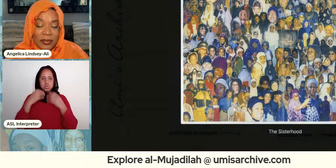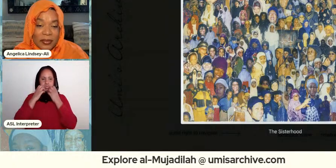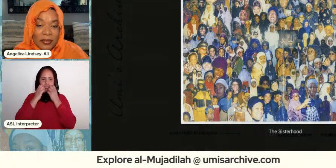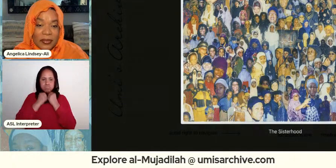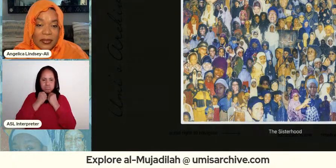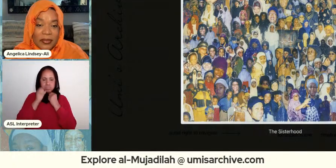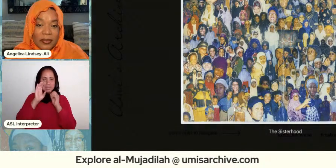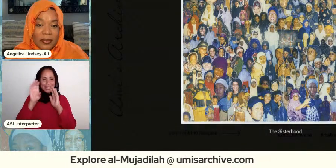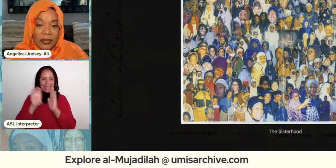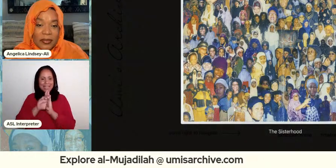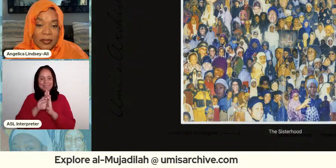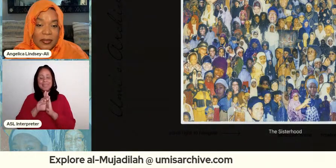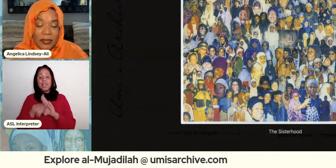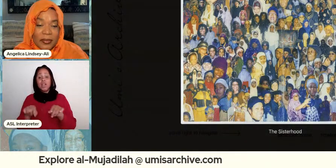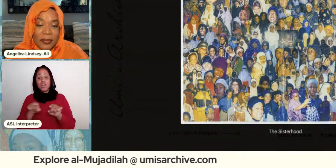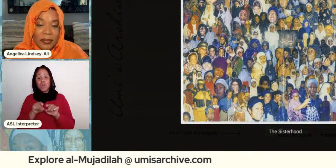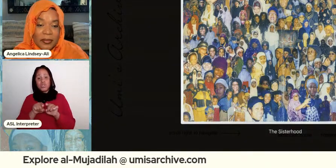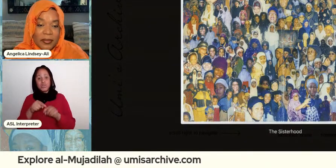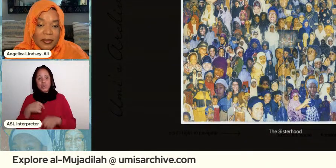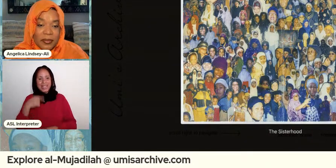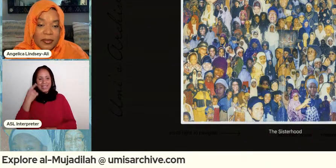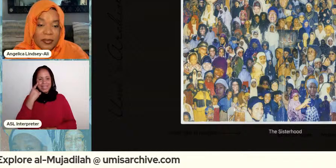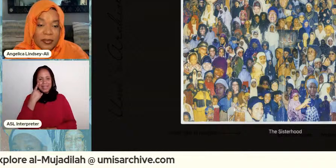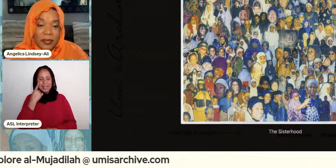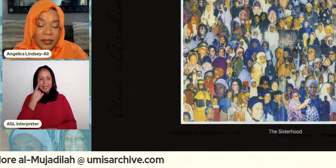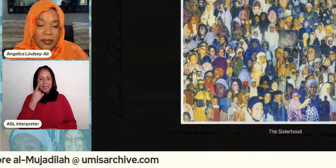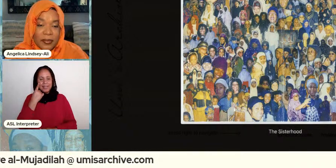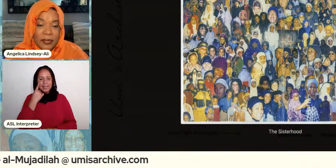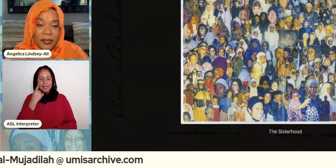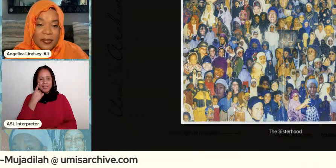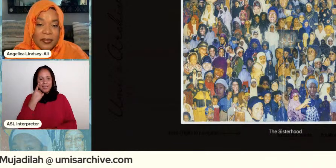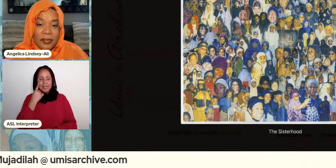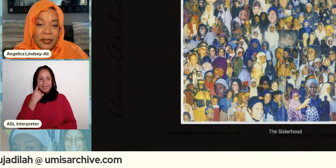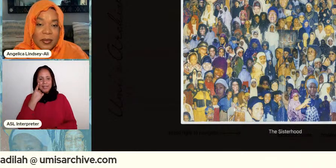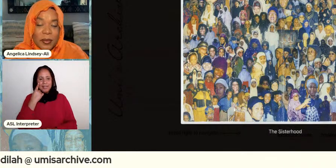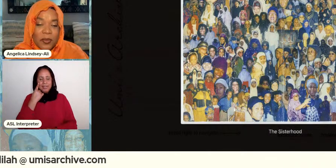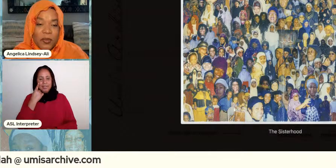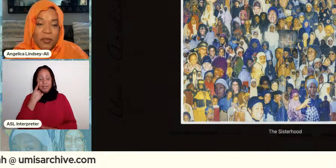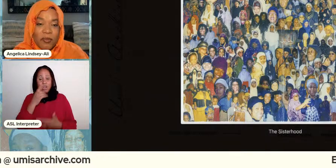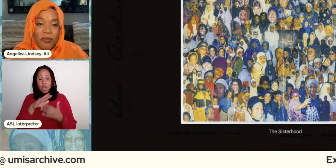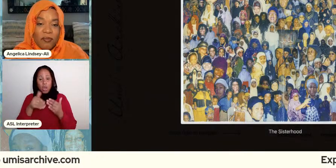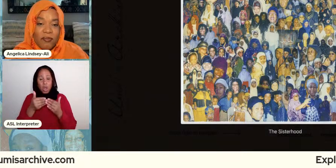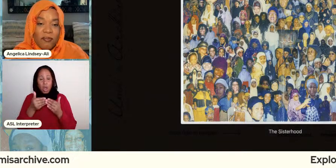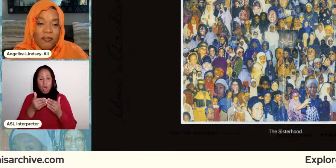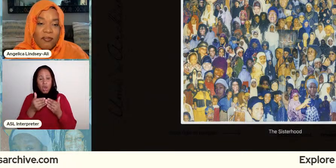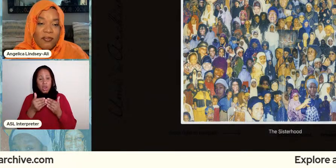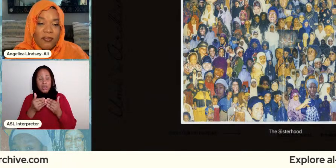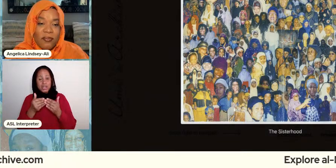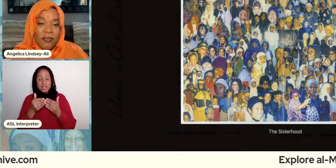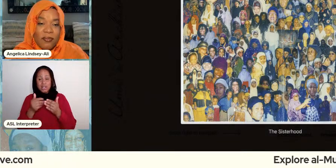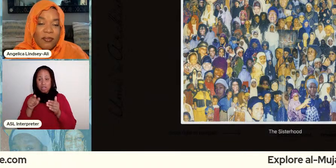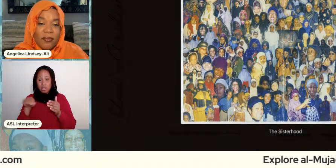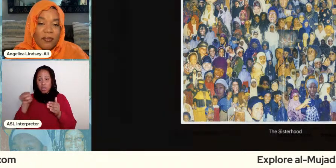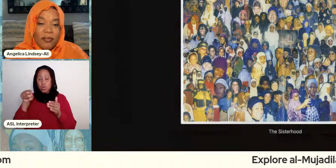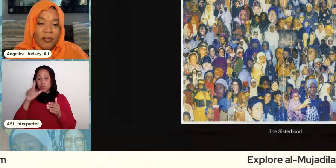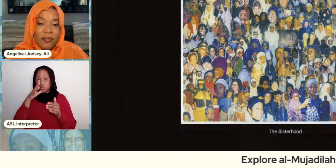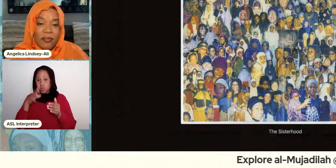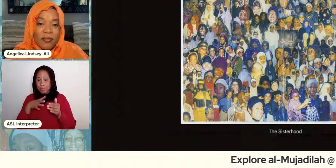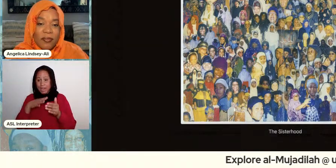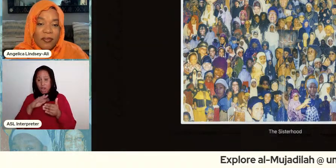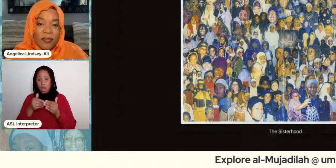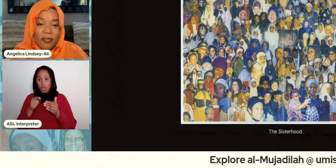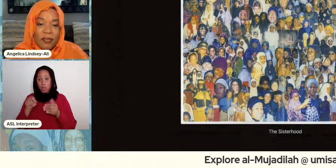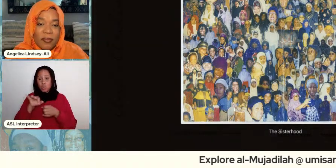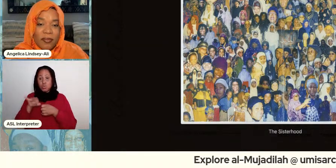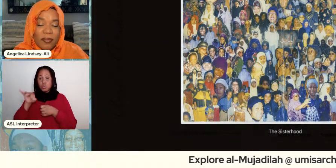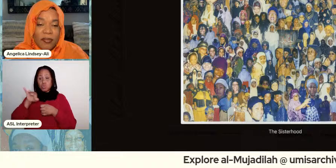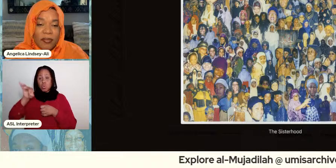think in terms of um like all these like all these souls all these lives all these people